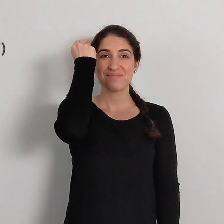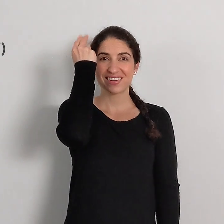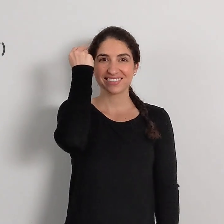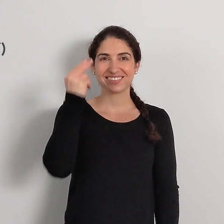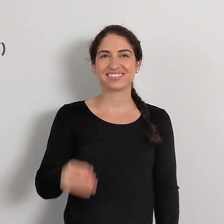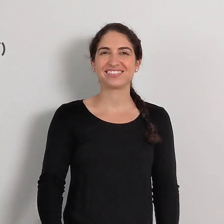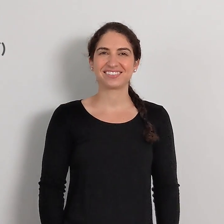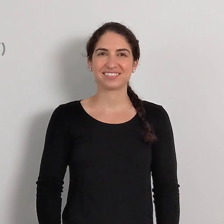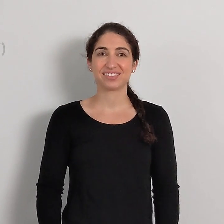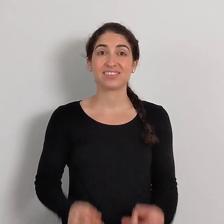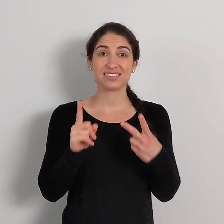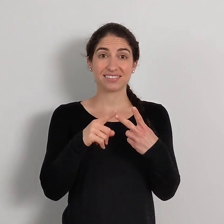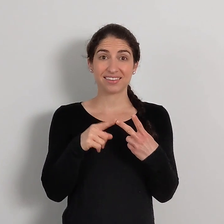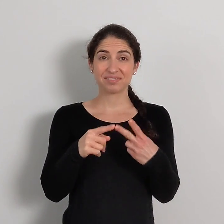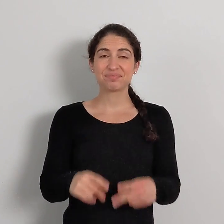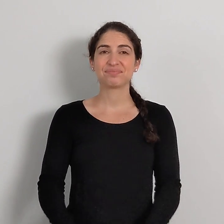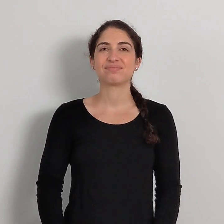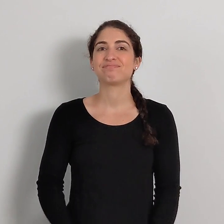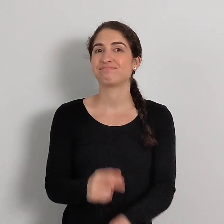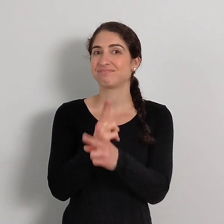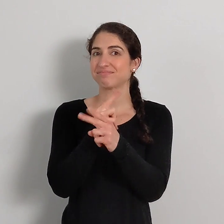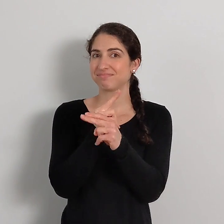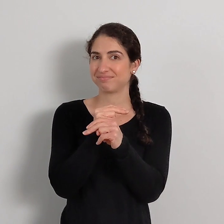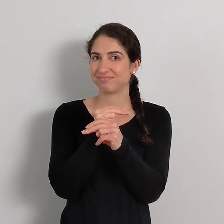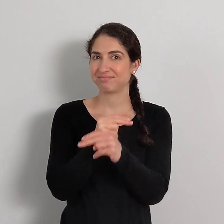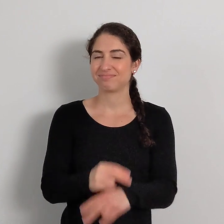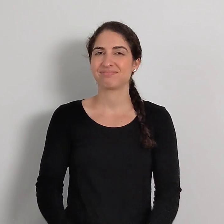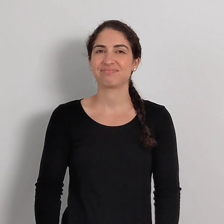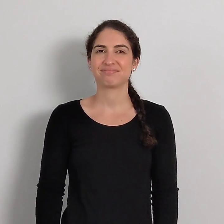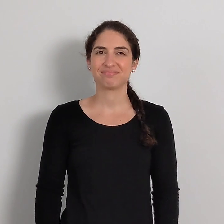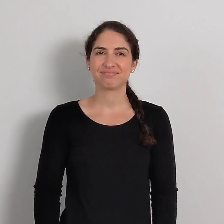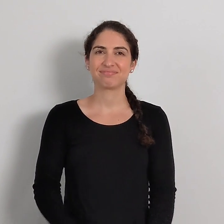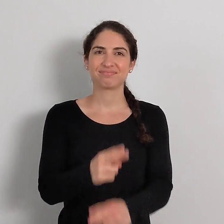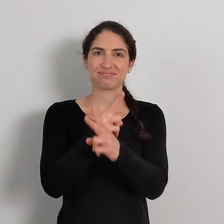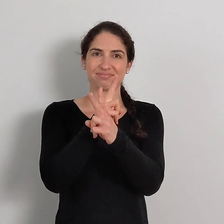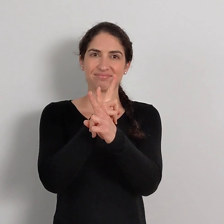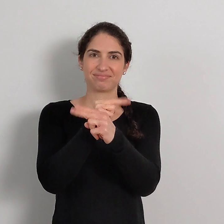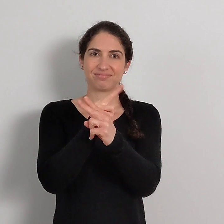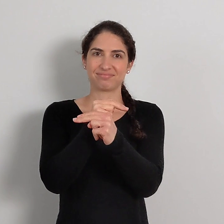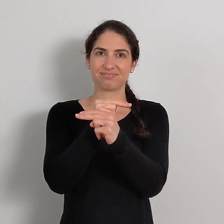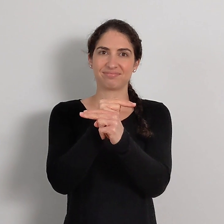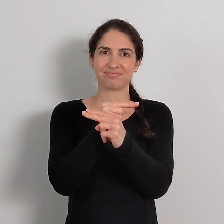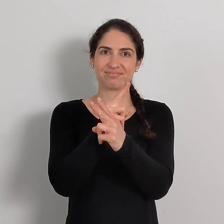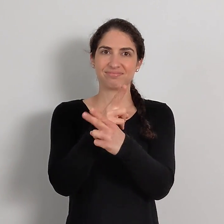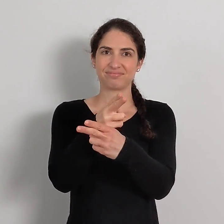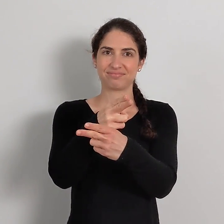RABBIT A second way is like this. RABBIT